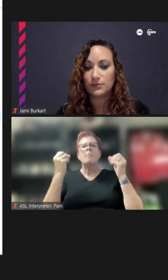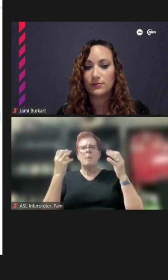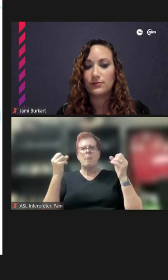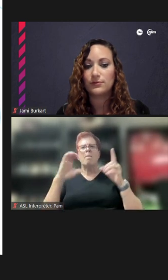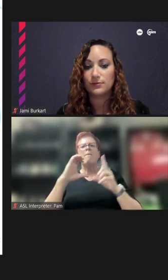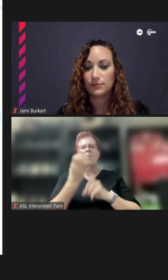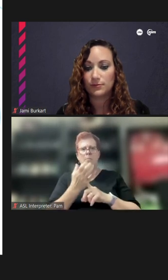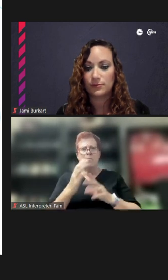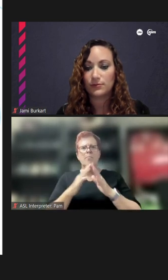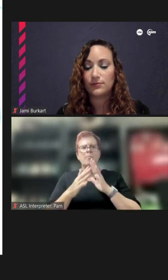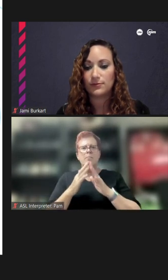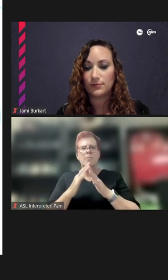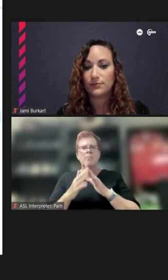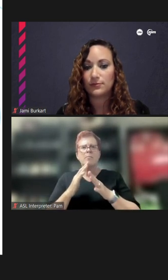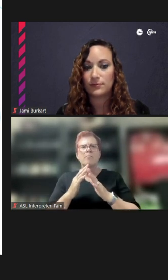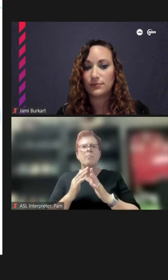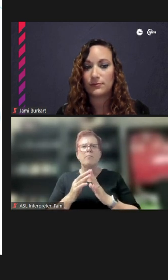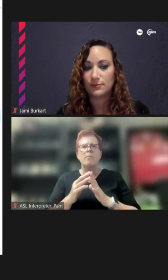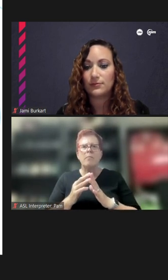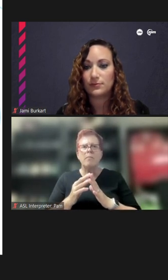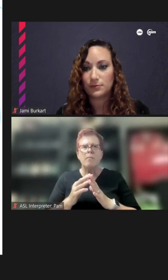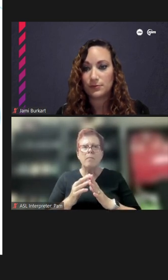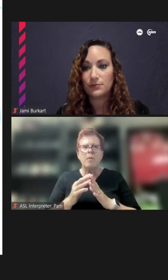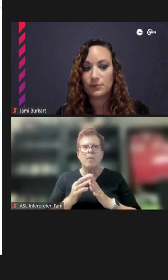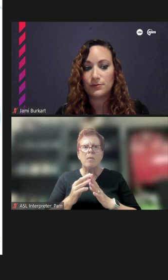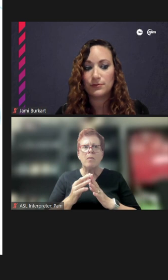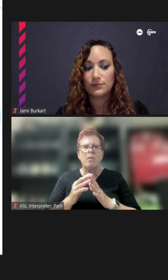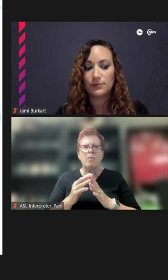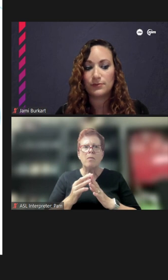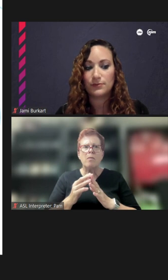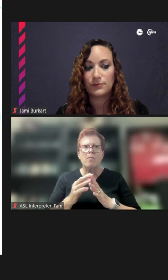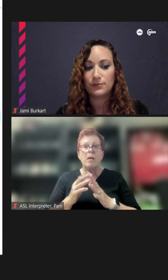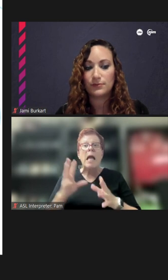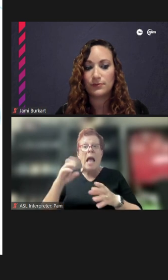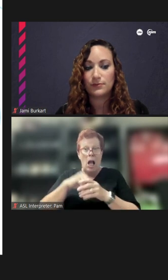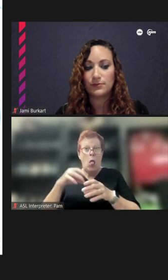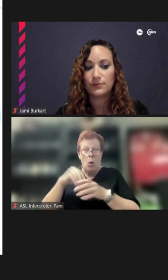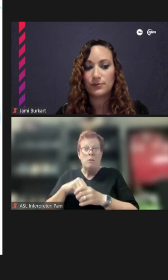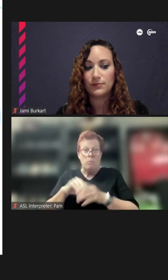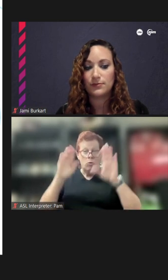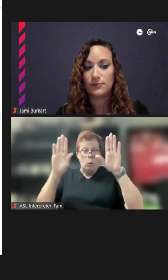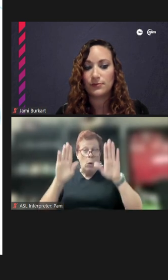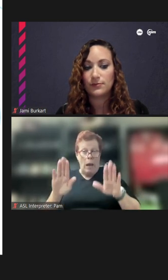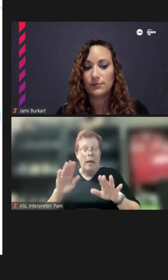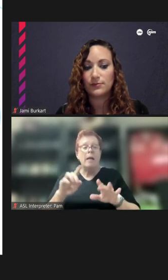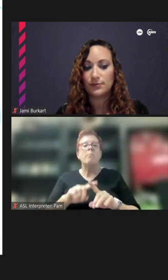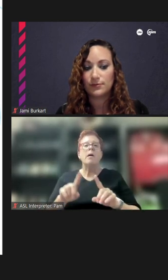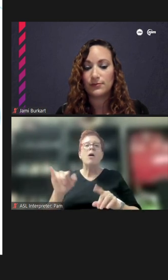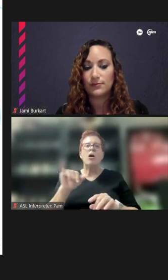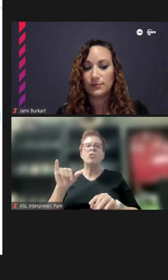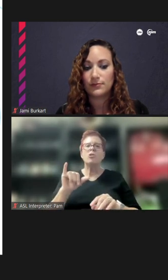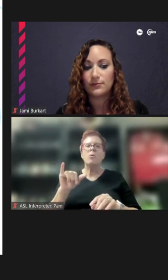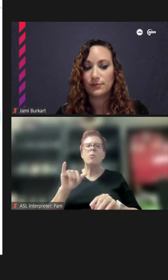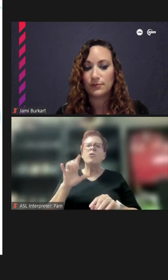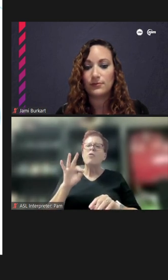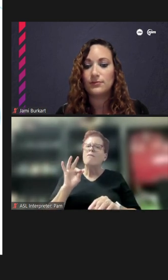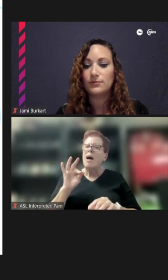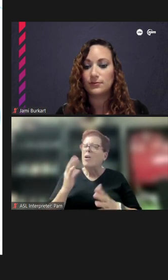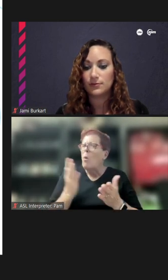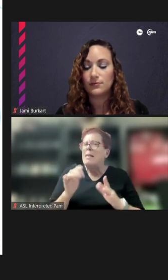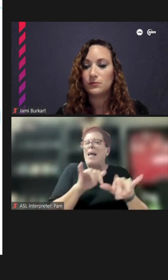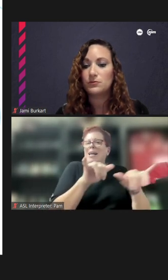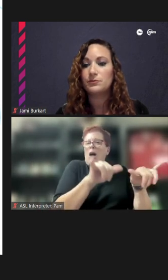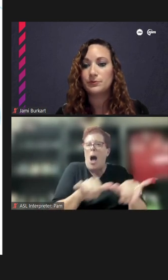community, and inclusivity is great. I think though, finding the commonalities in that, like --